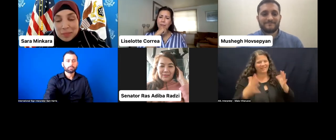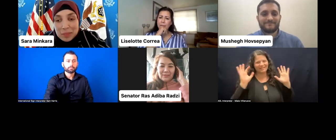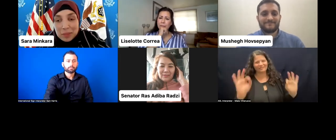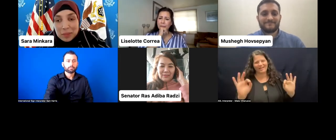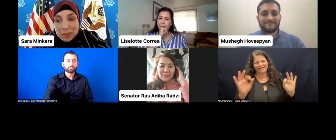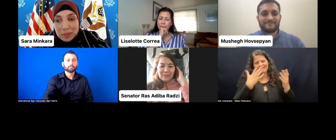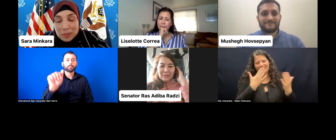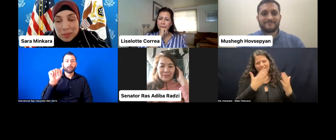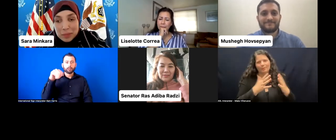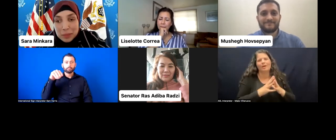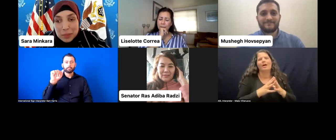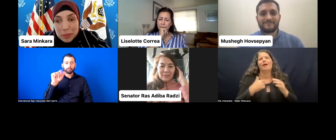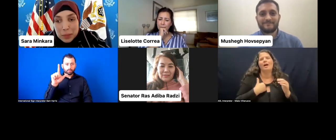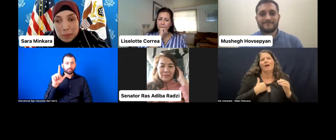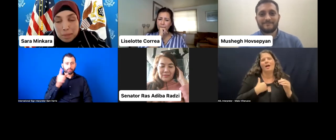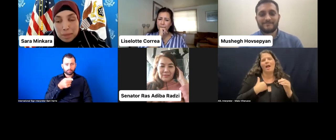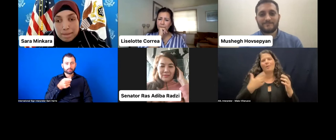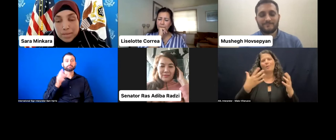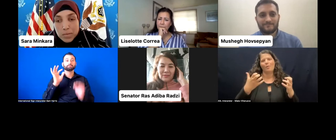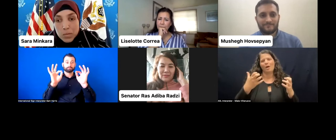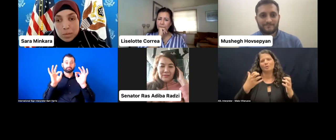I want to highlight something very important